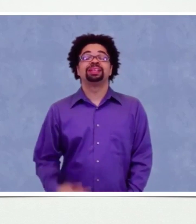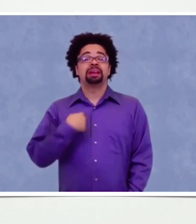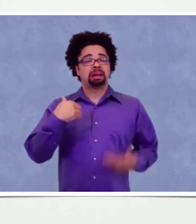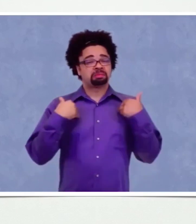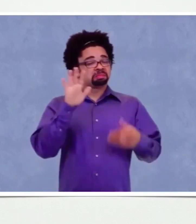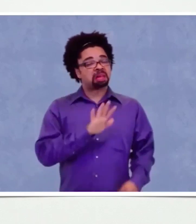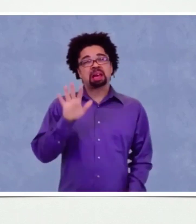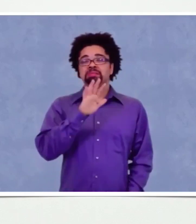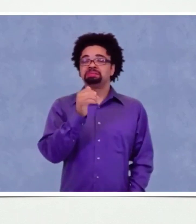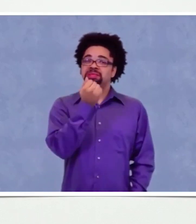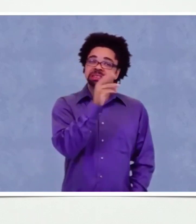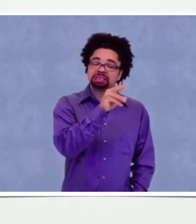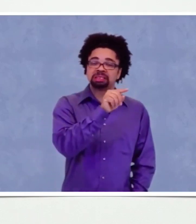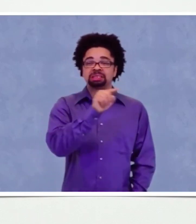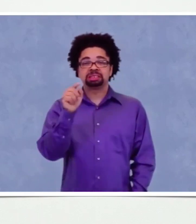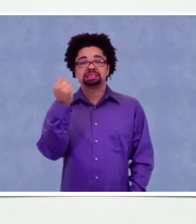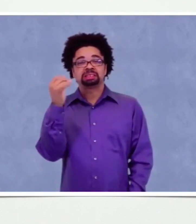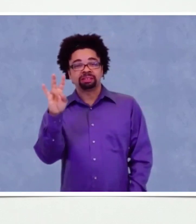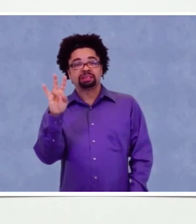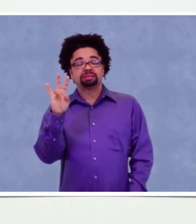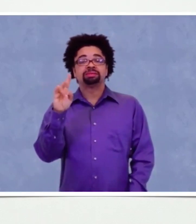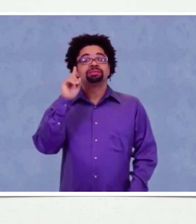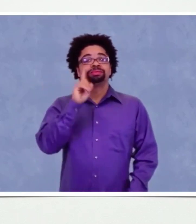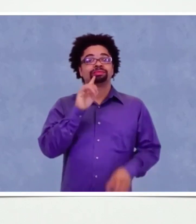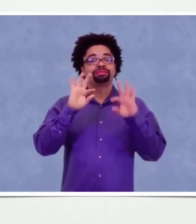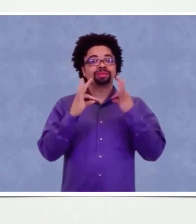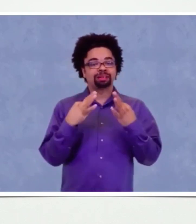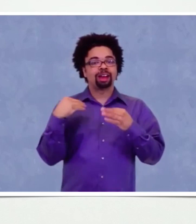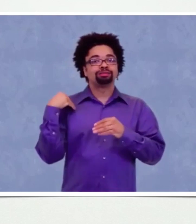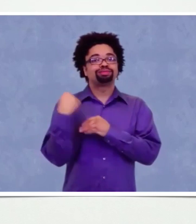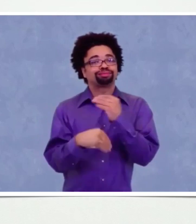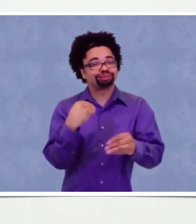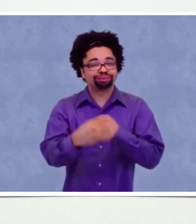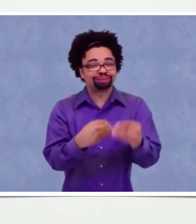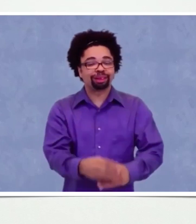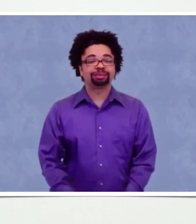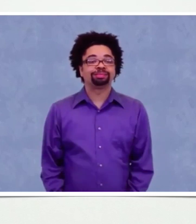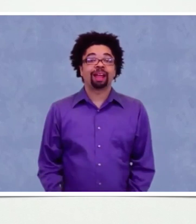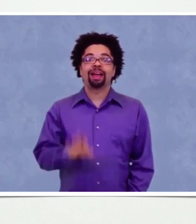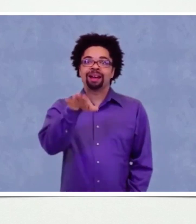from the Texas School for the Deaf. I have about 16 to 17 deaf family members